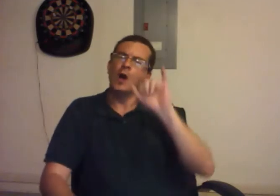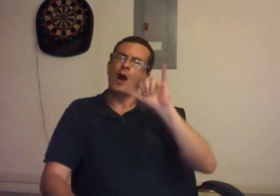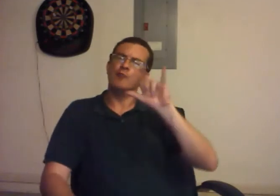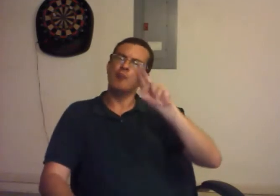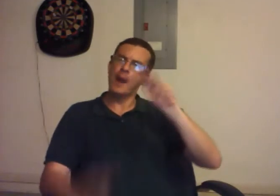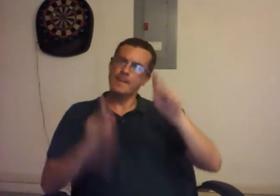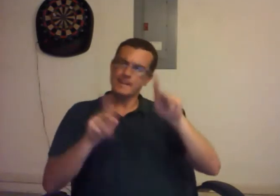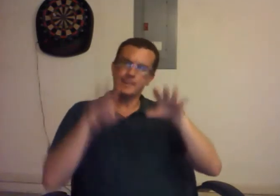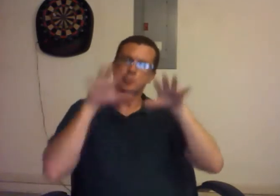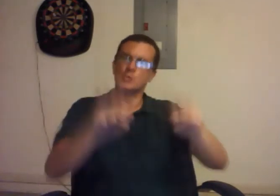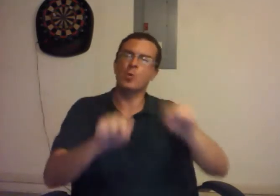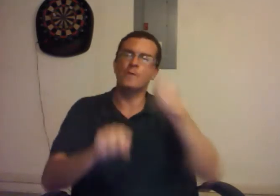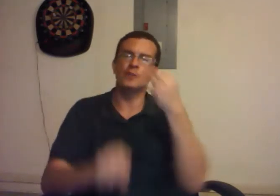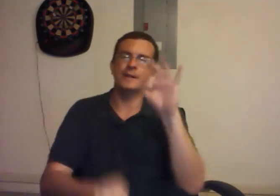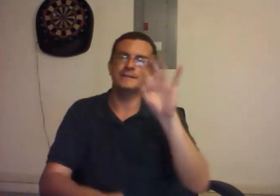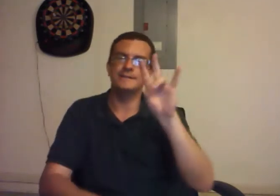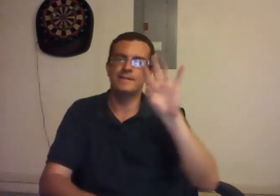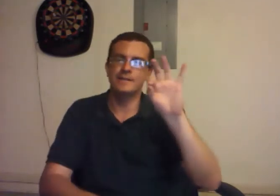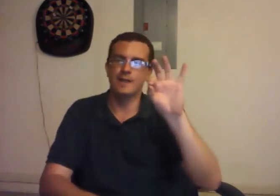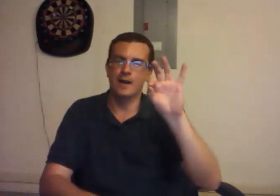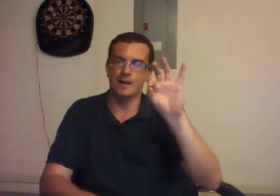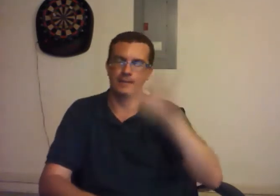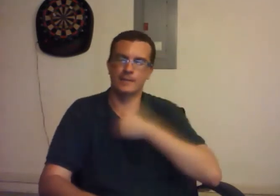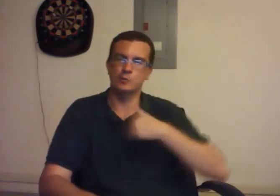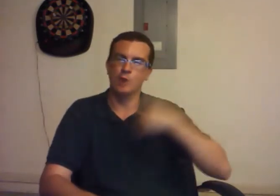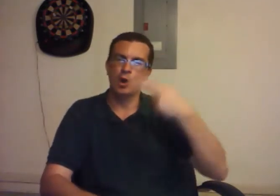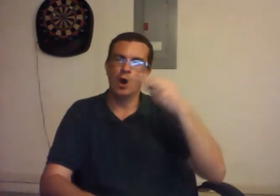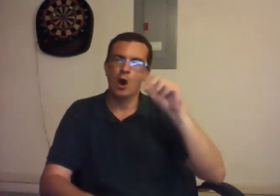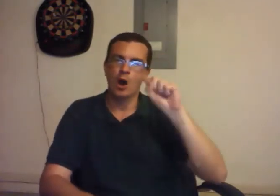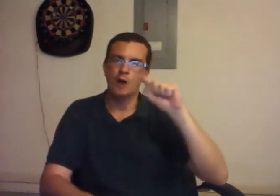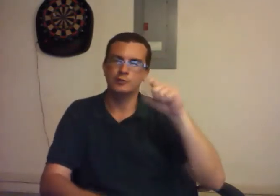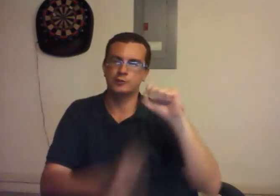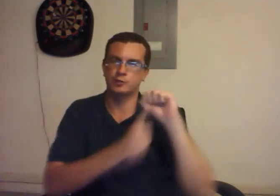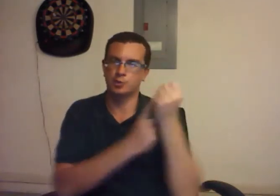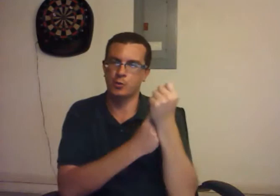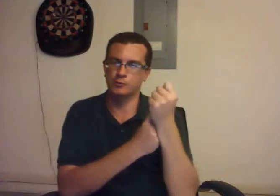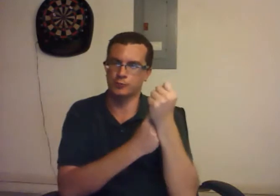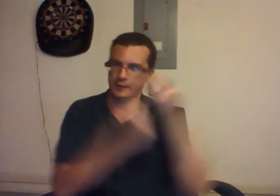The Iranian people take over the American embassy in 1979 with our hostage situation.